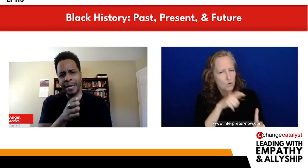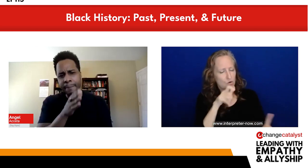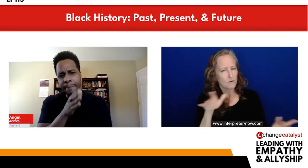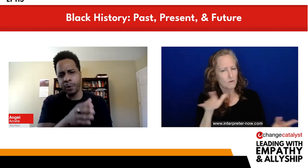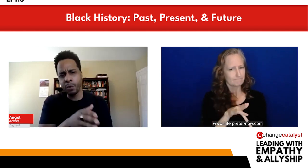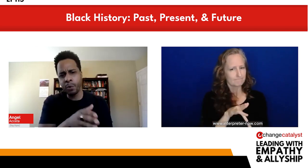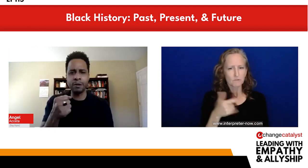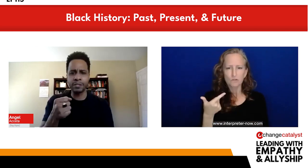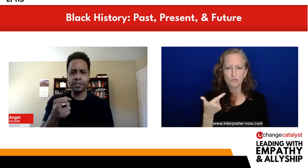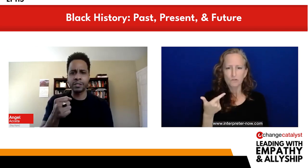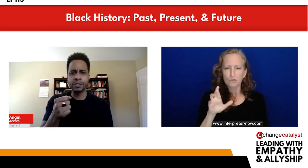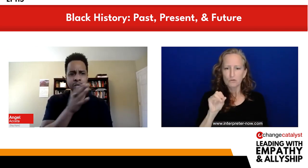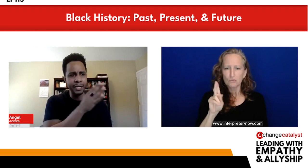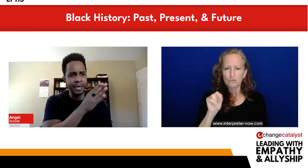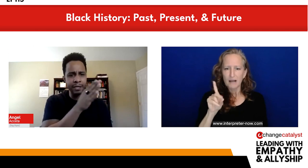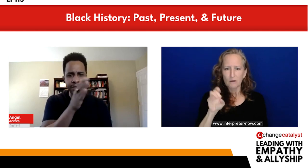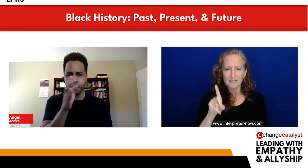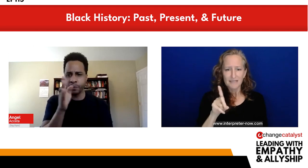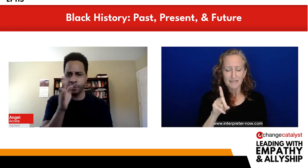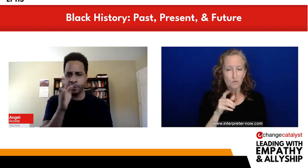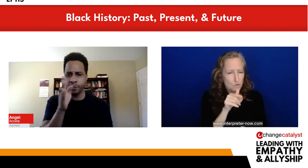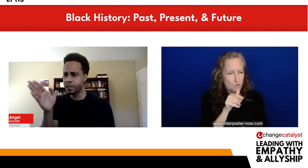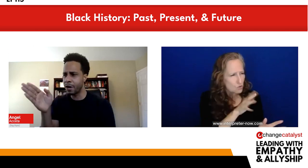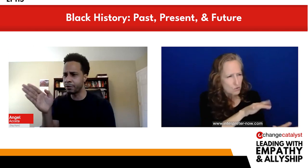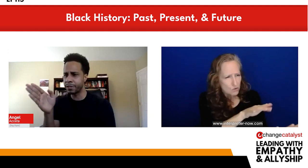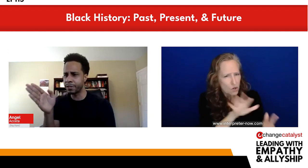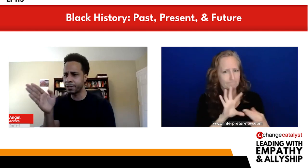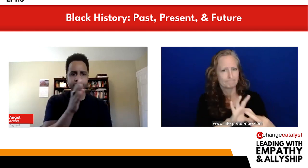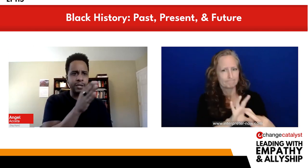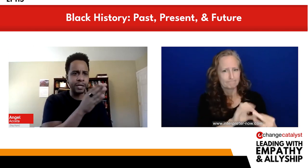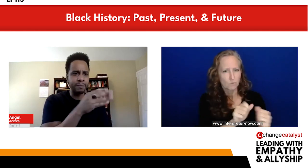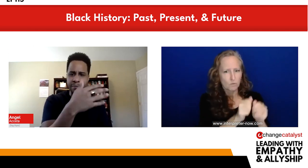looking at people who are grounded. So looking at community, who is grounded. It could be